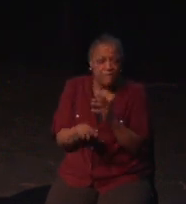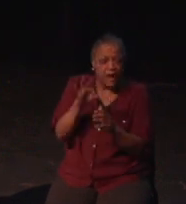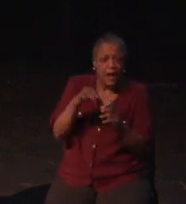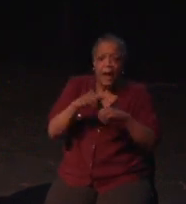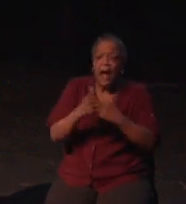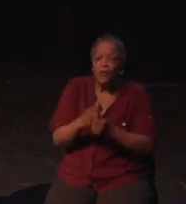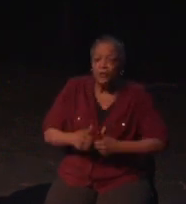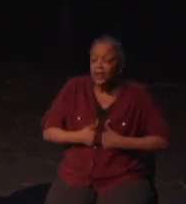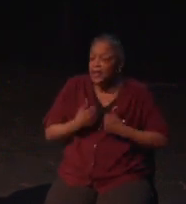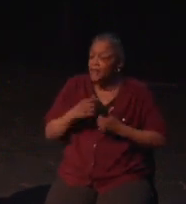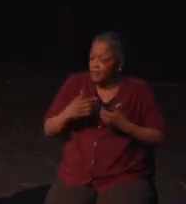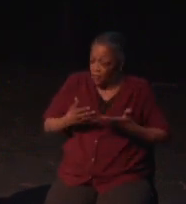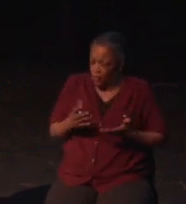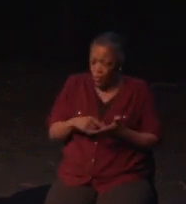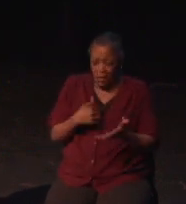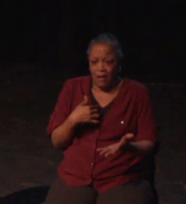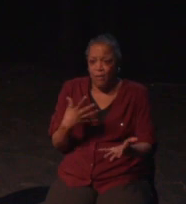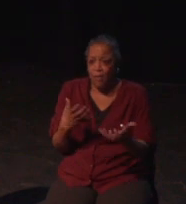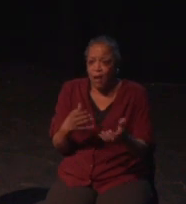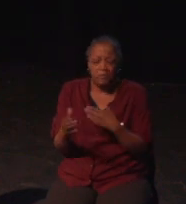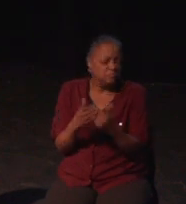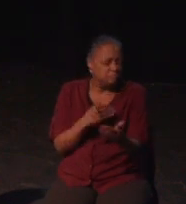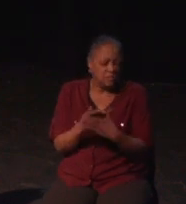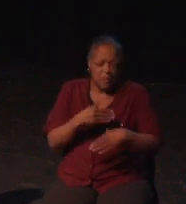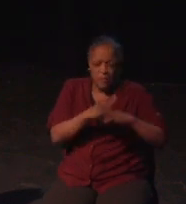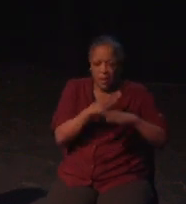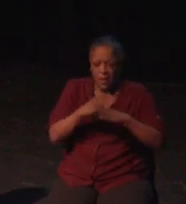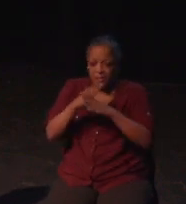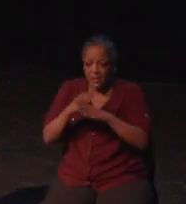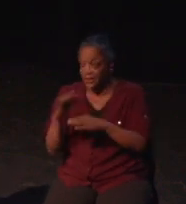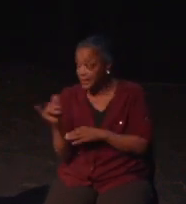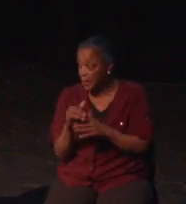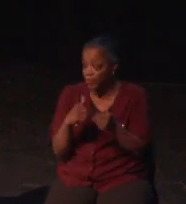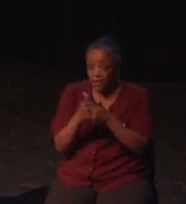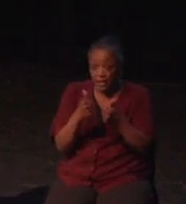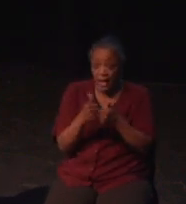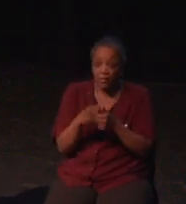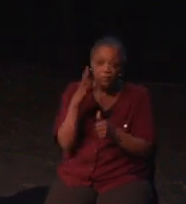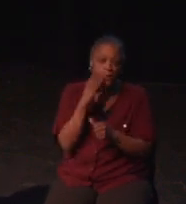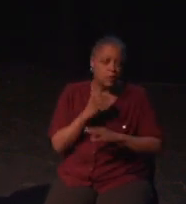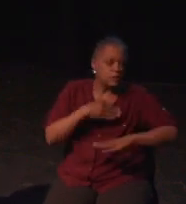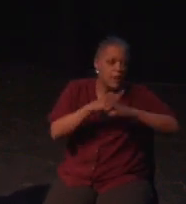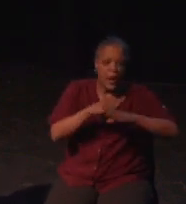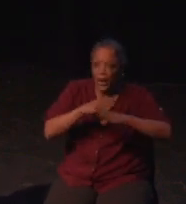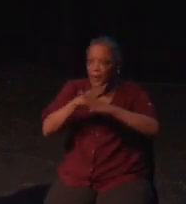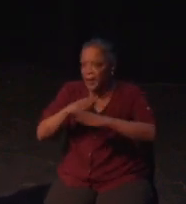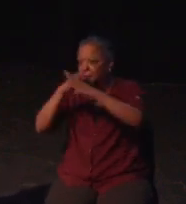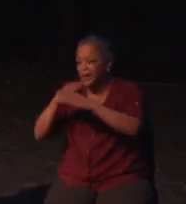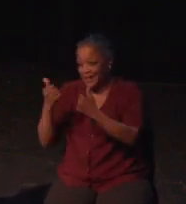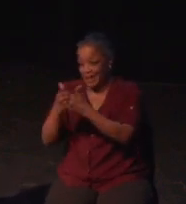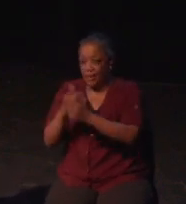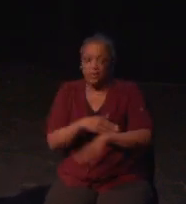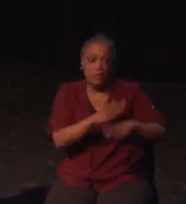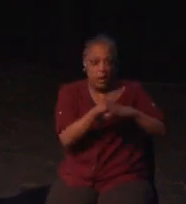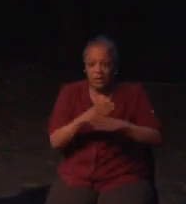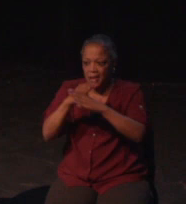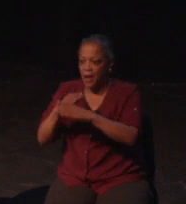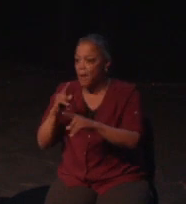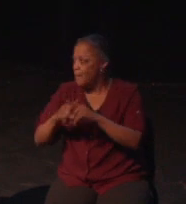This eerie little game had a head bob toggle and camera sensitivity sliders. Headbob makes a first-person game feel more immersive and realistic,